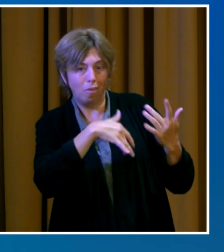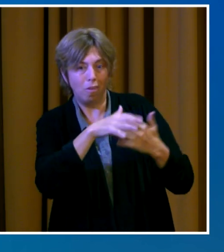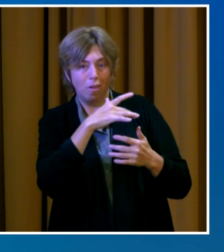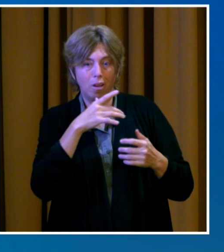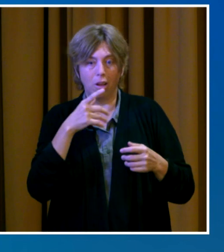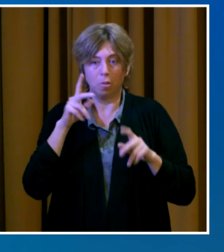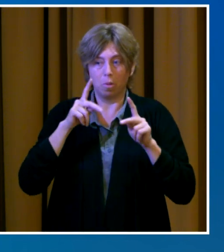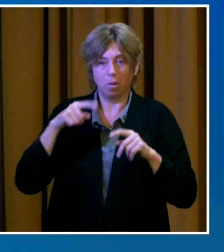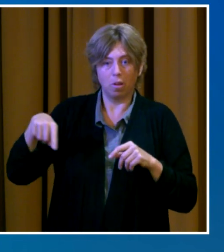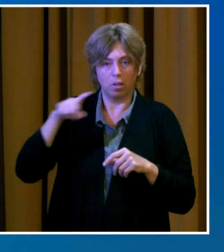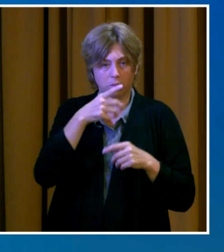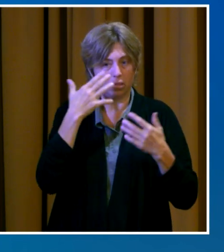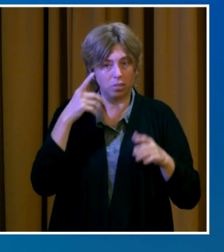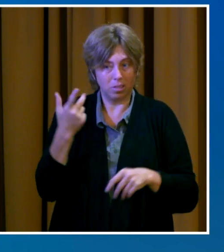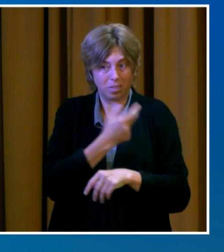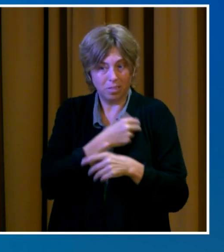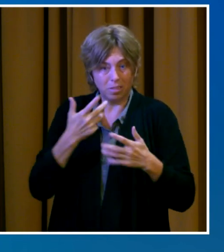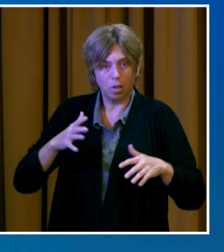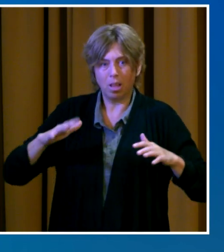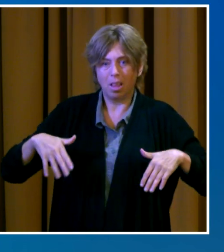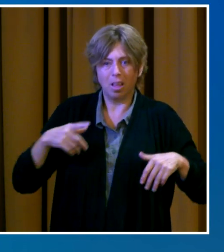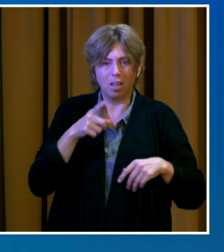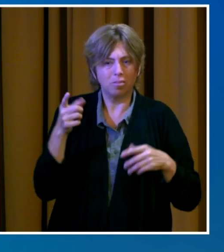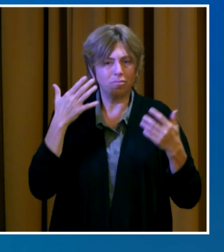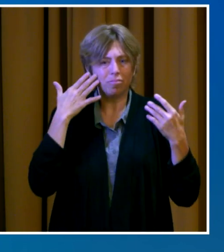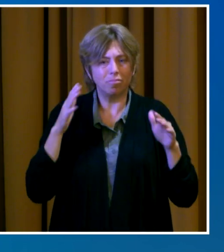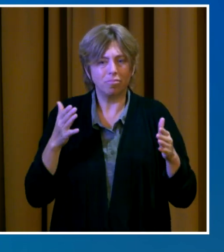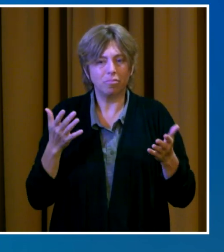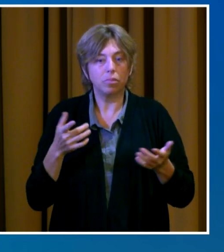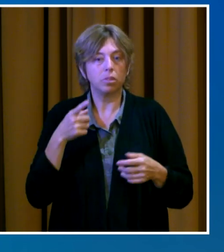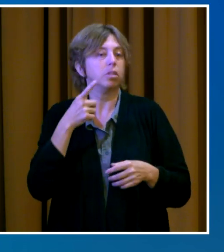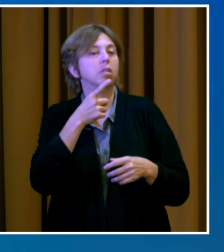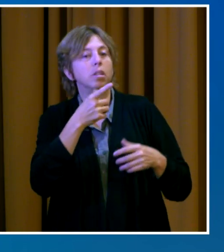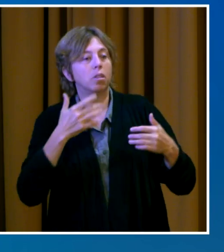vaccinated are present, or where you could be near those who are